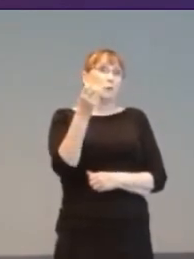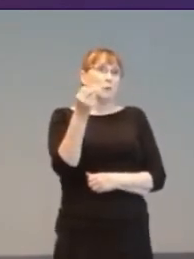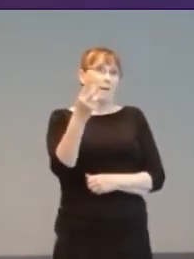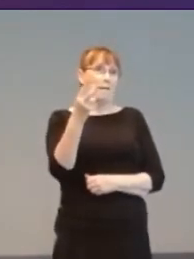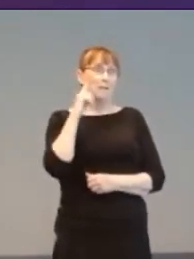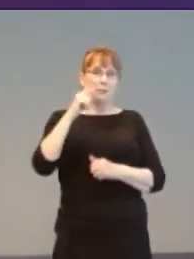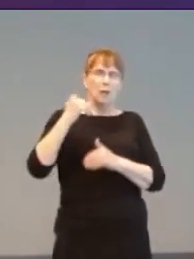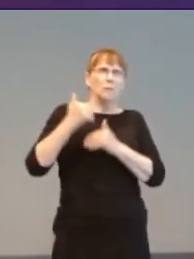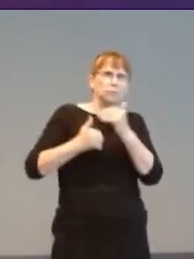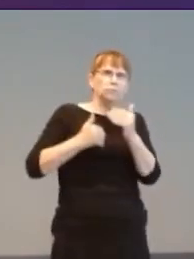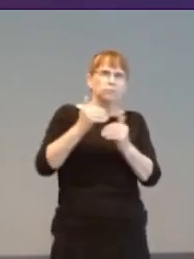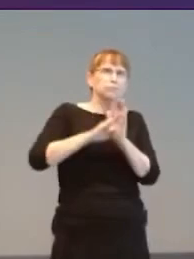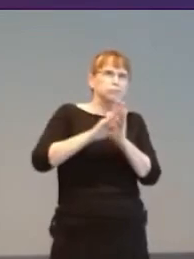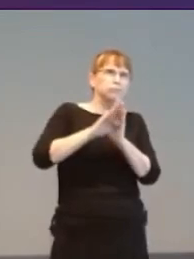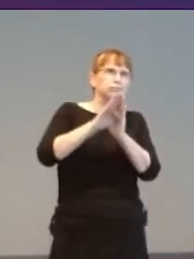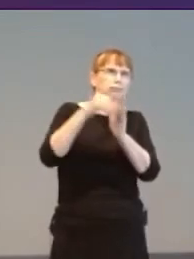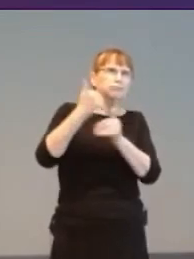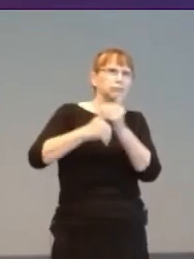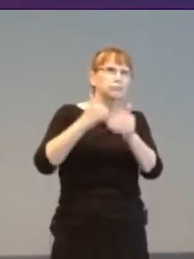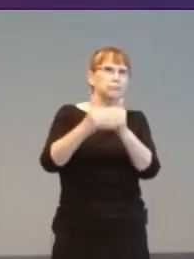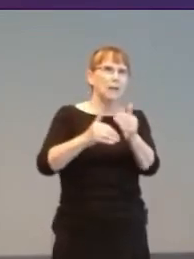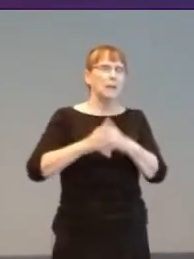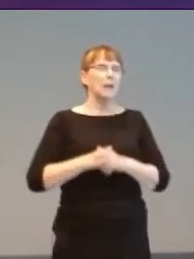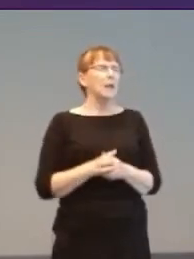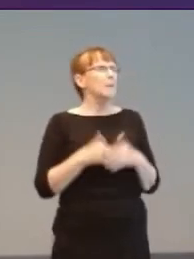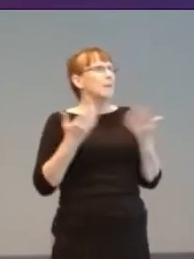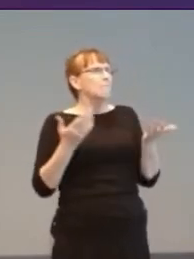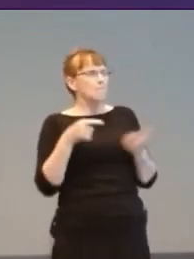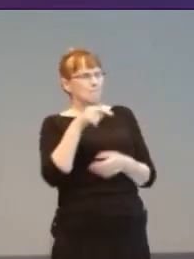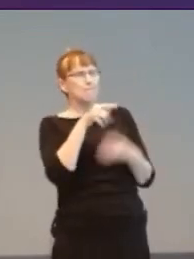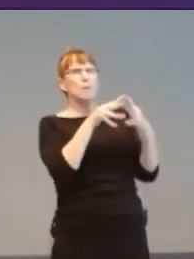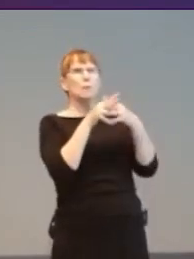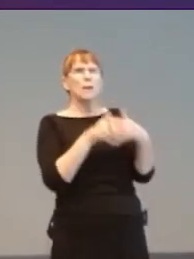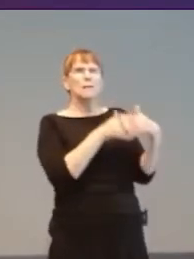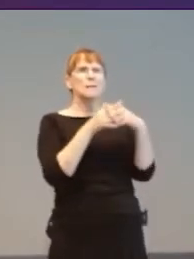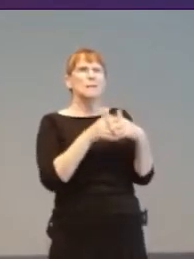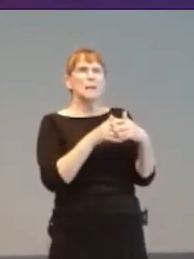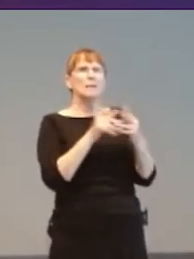Under some compulsion from USA legislation (the Communications and Video Accessibility Act)